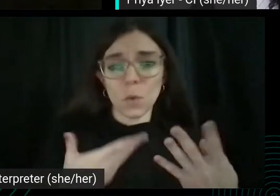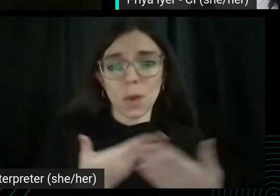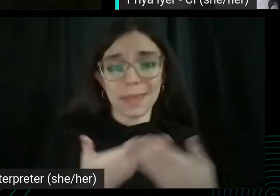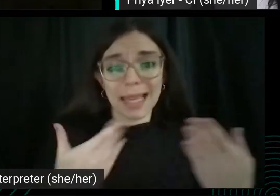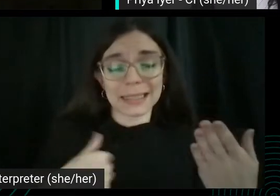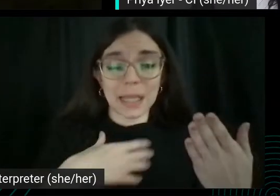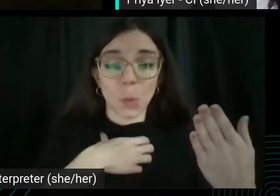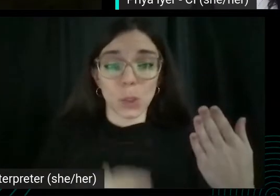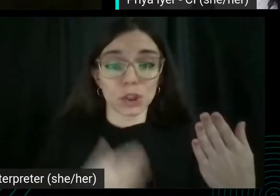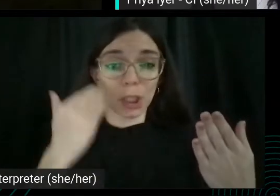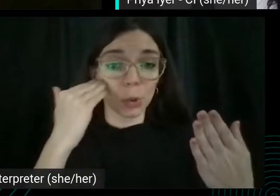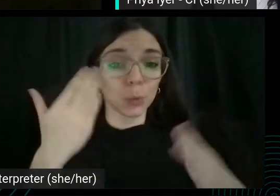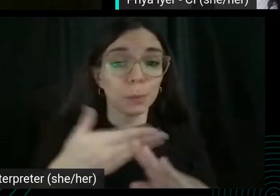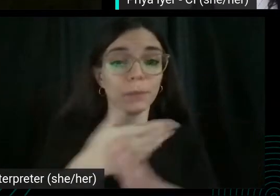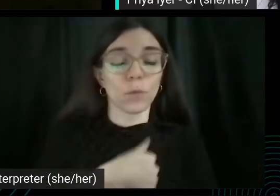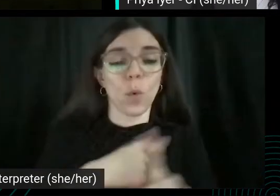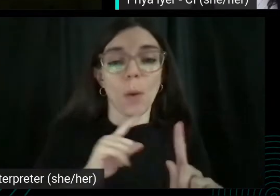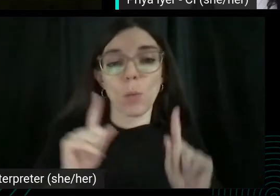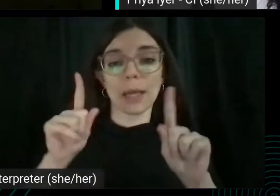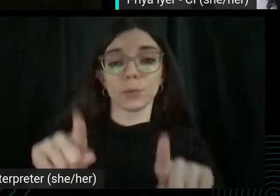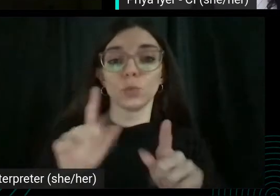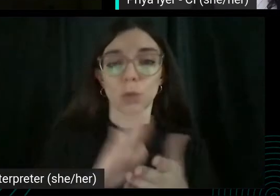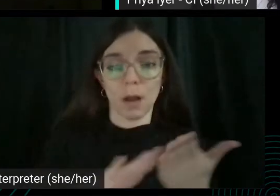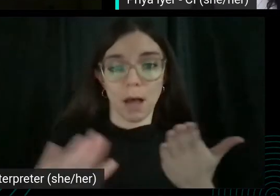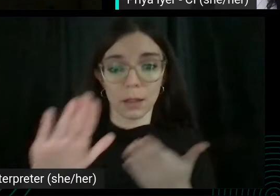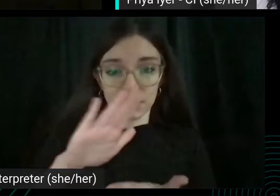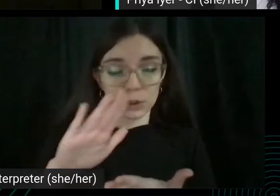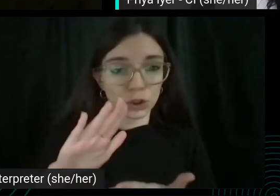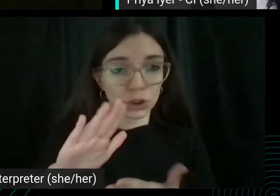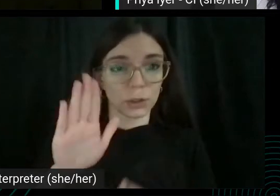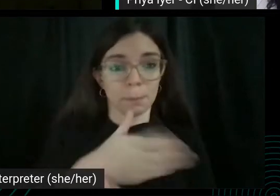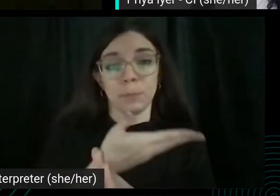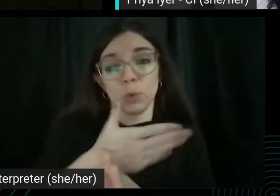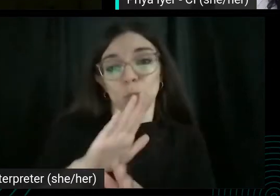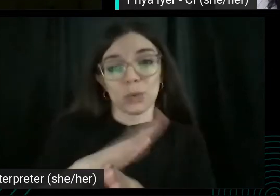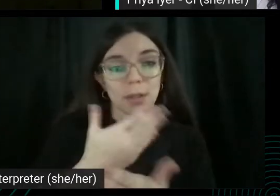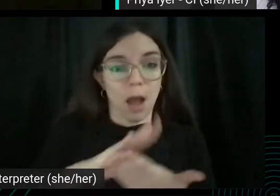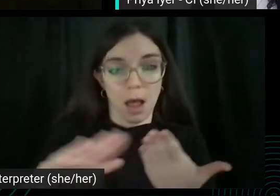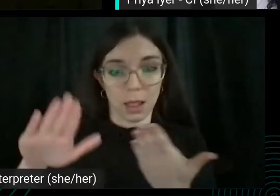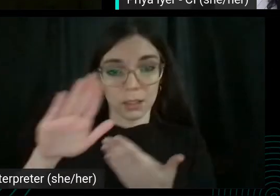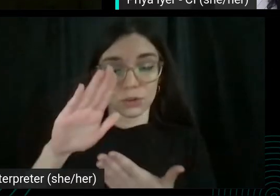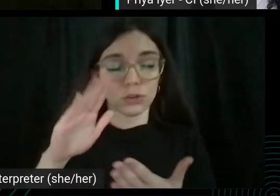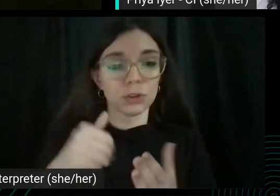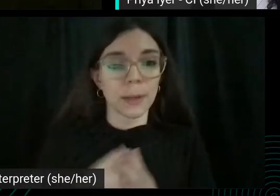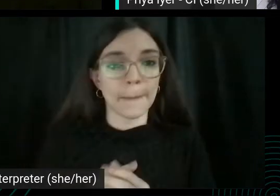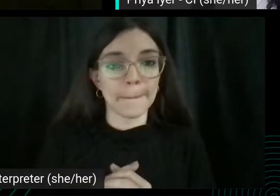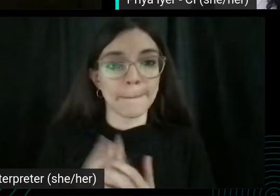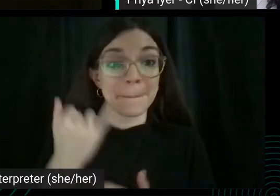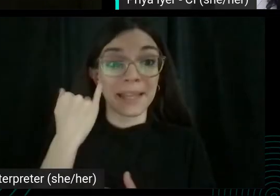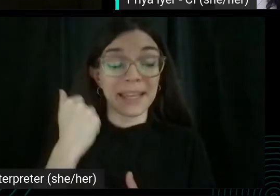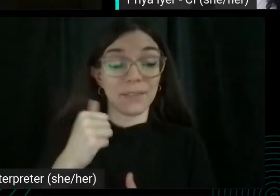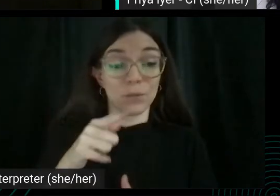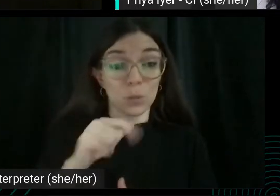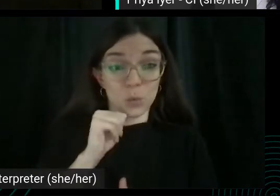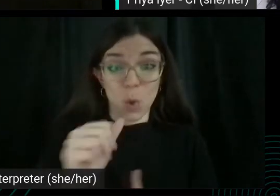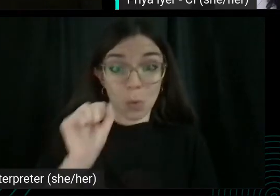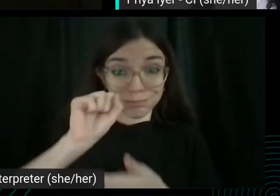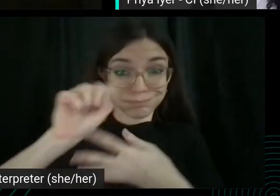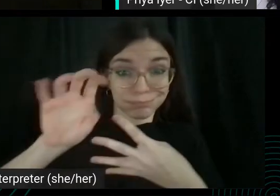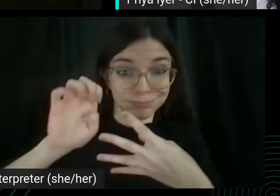going to college like music college that Exemplar user for Mike. If you don't give those four things, or like right at the start of the